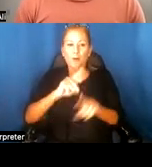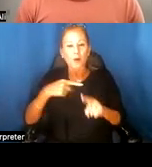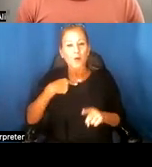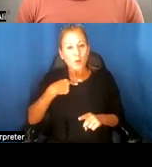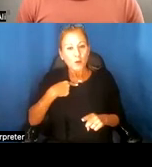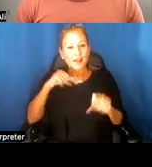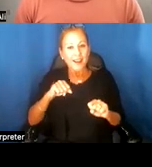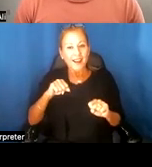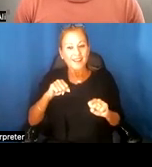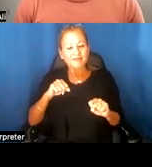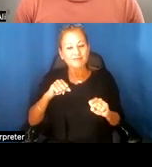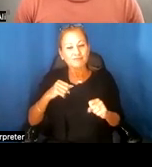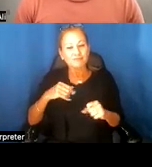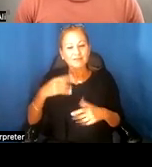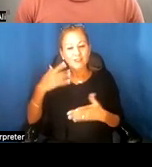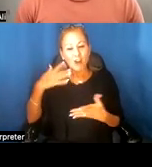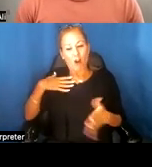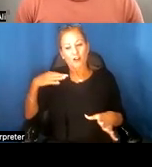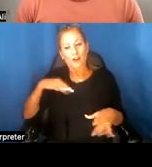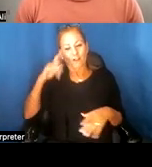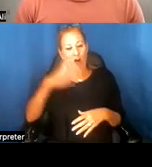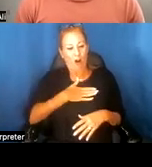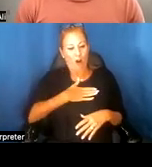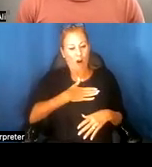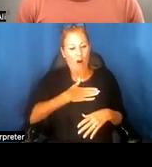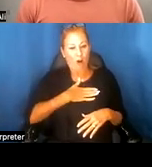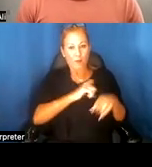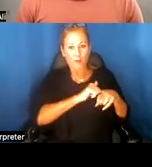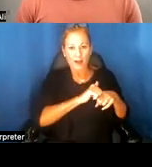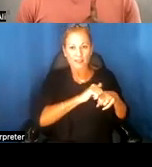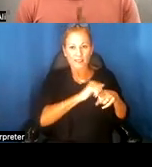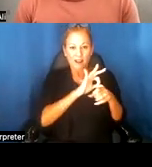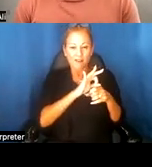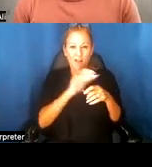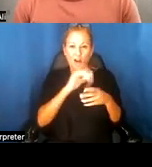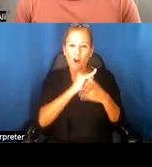that through our institution's practice of the art of listening, that we recognized